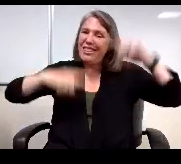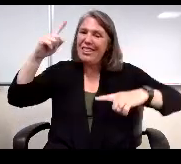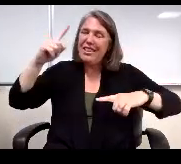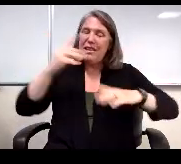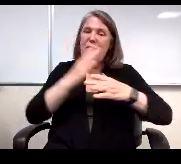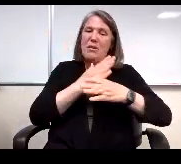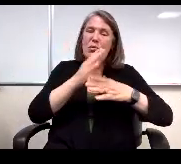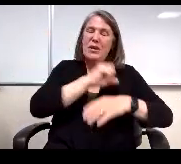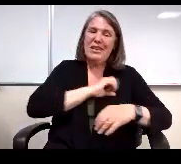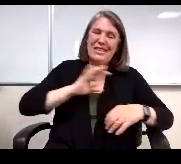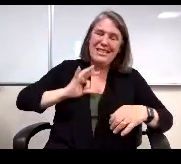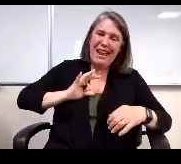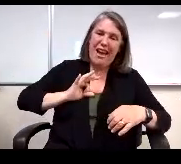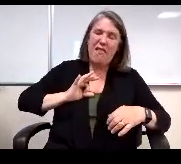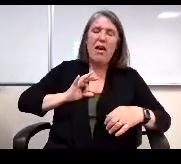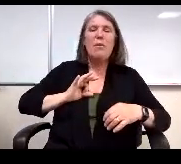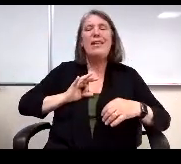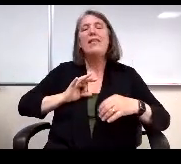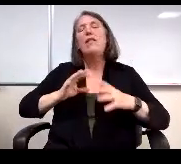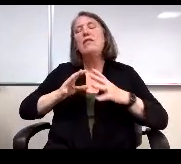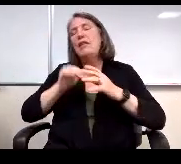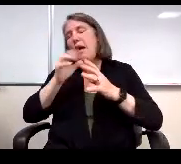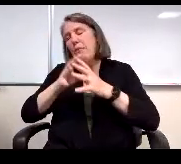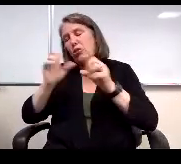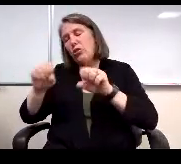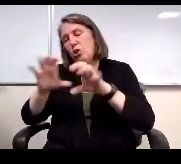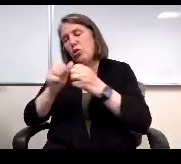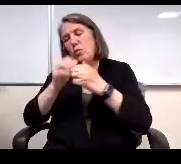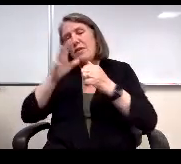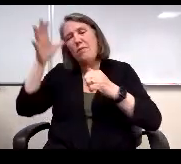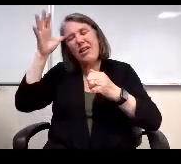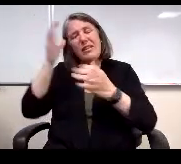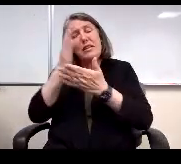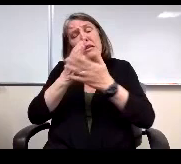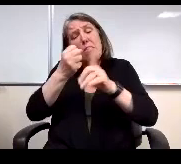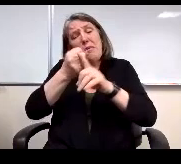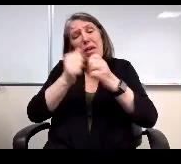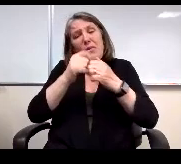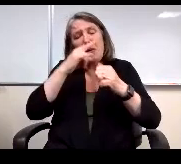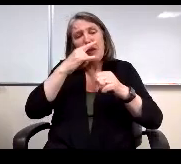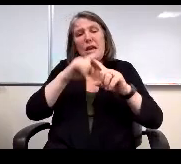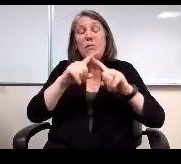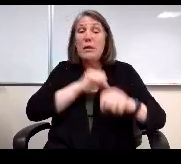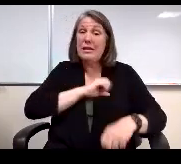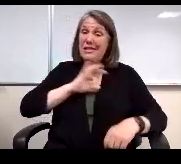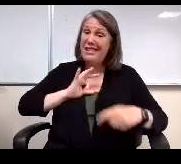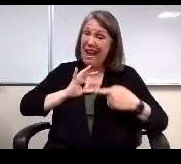Very little you can do with parents. You can have some impact with kids, but it's tough, but with staff I feel